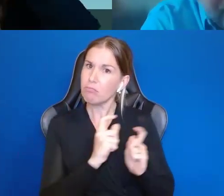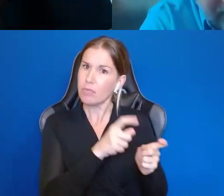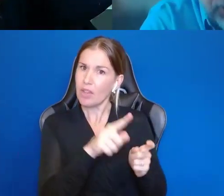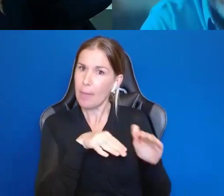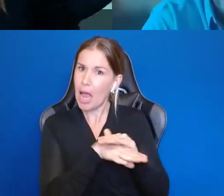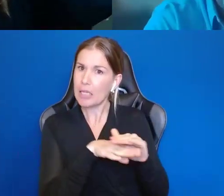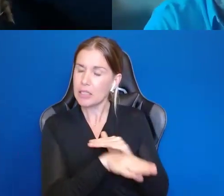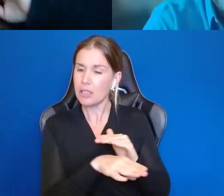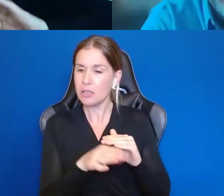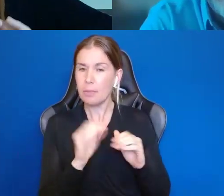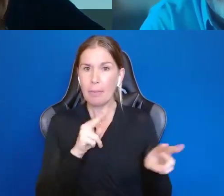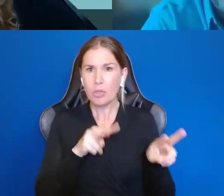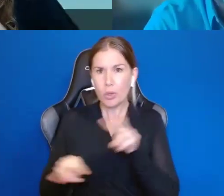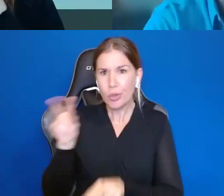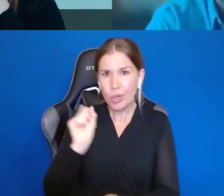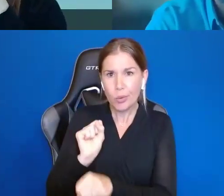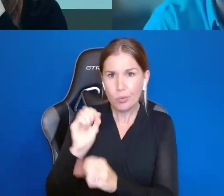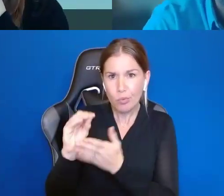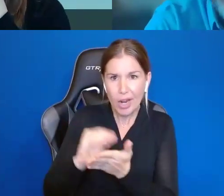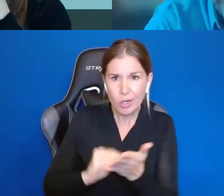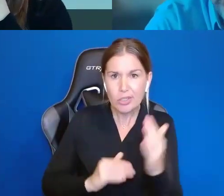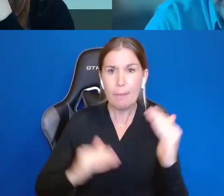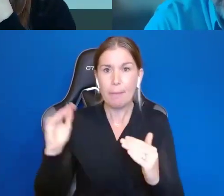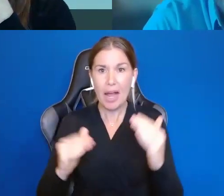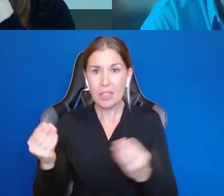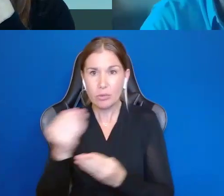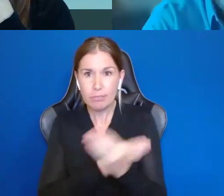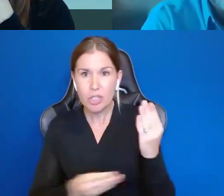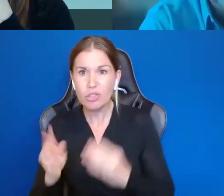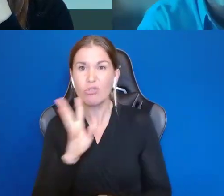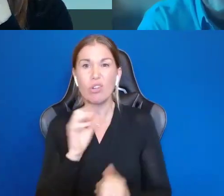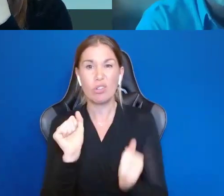maybe look at records and balance budgets and talk together, so you might be able to create